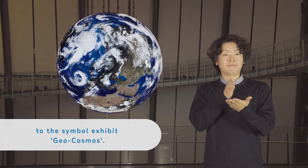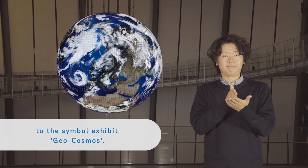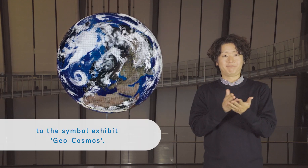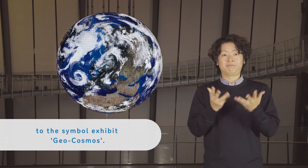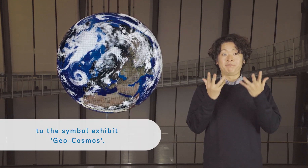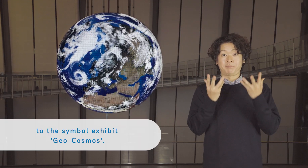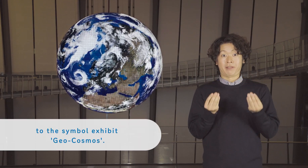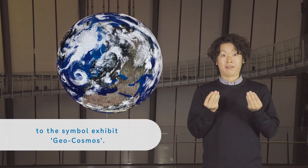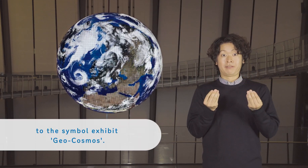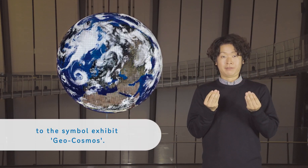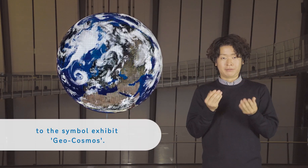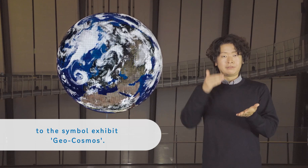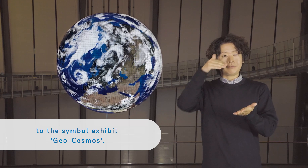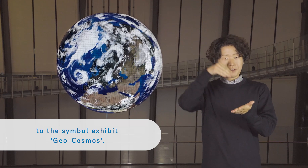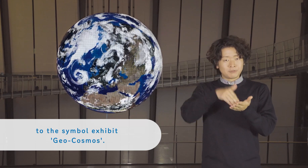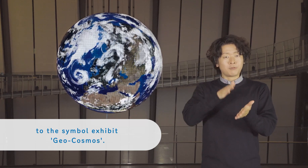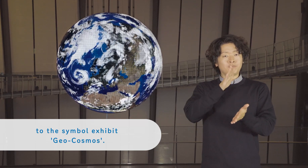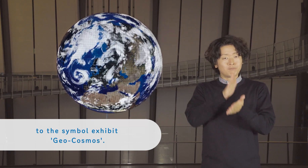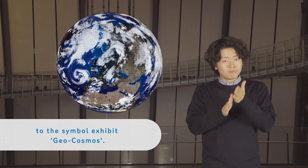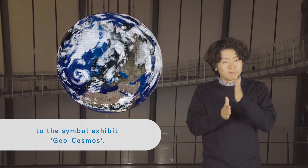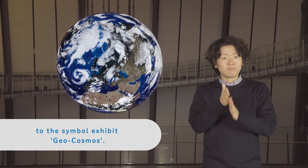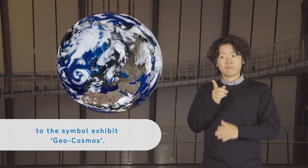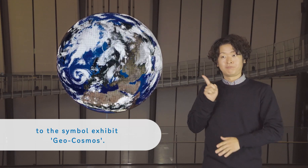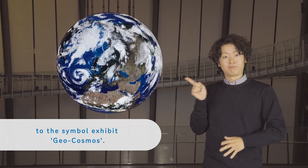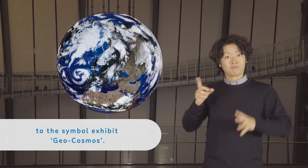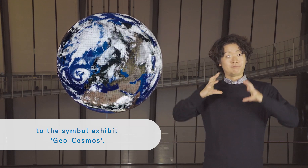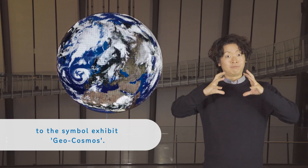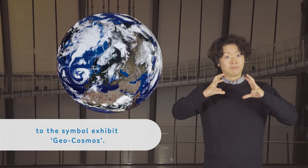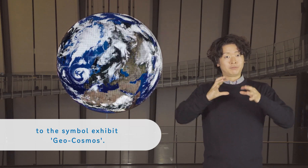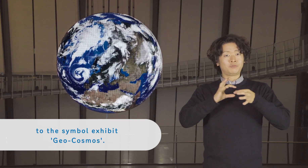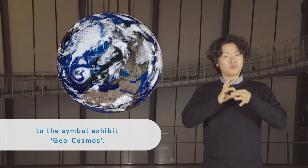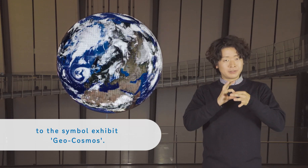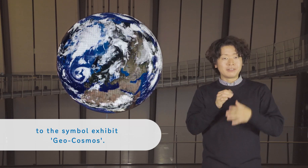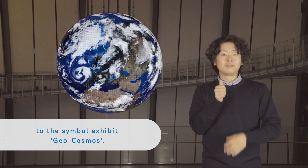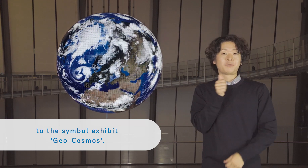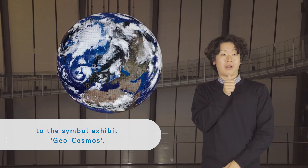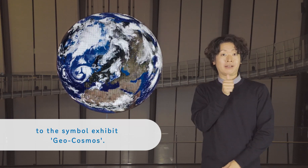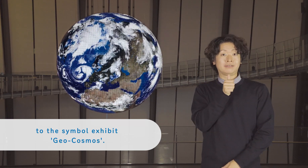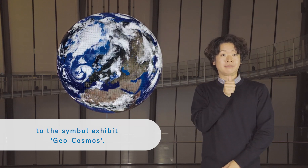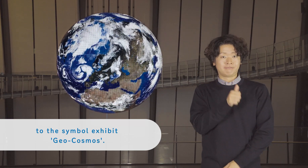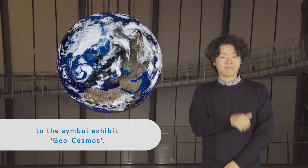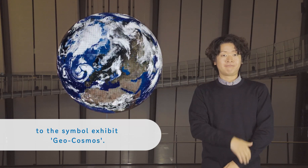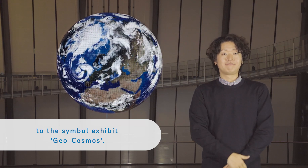to the symbol exhibit 'Geo-Cosmos'.